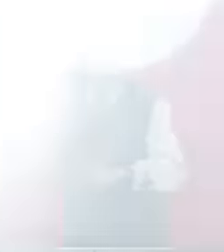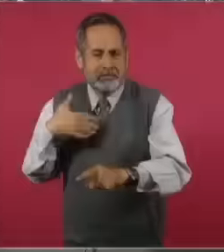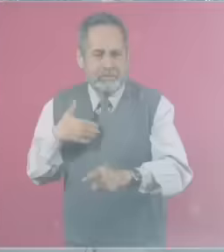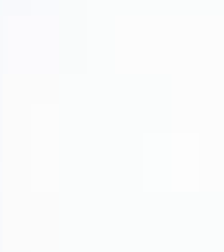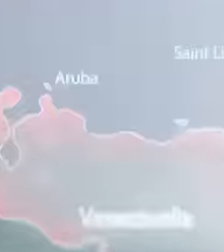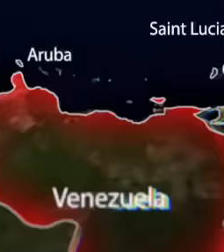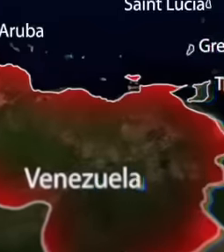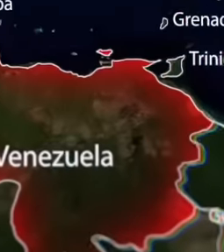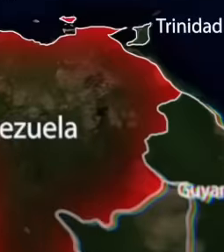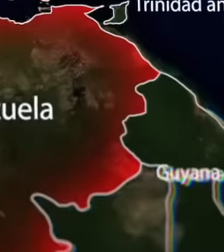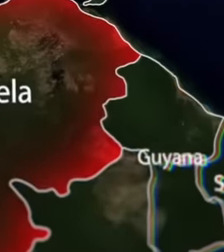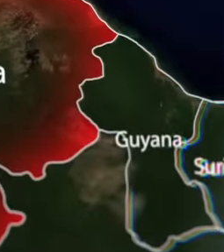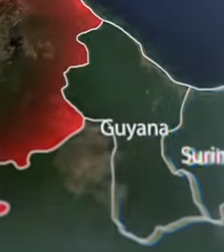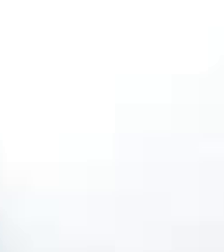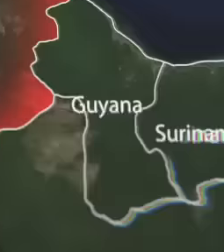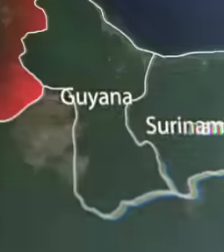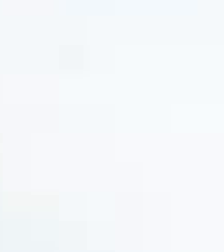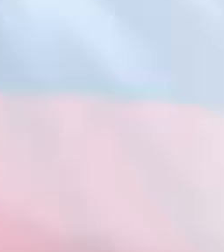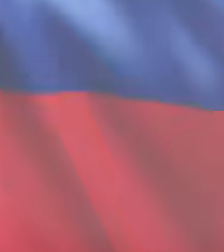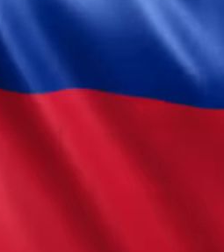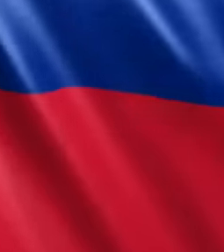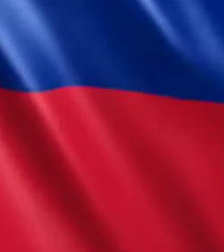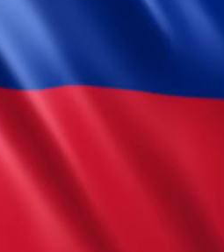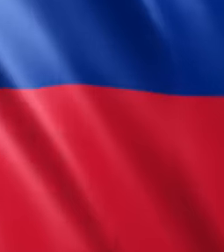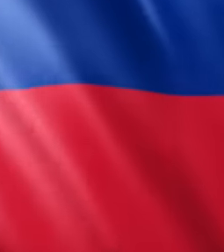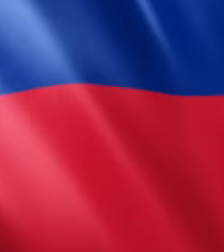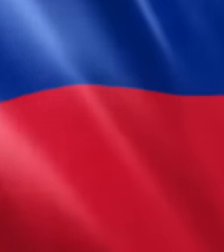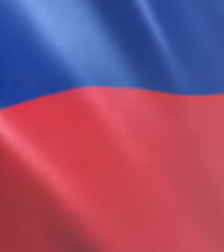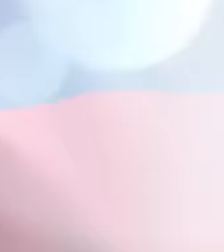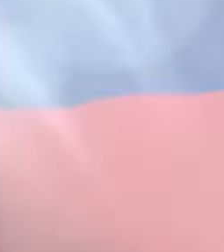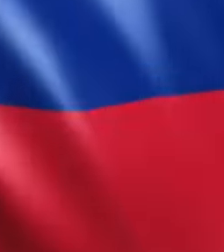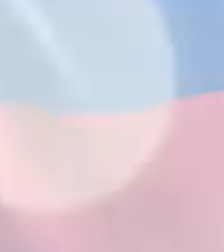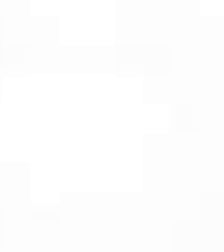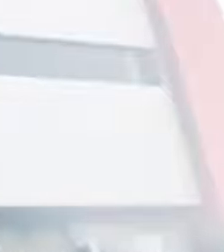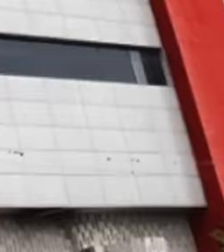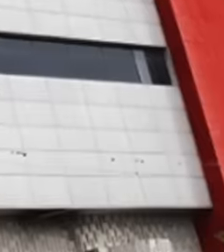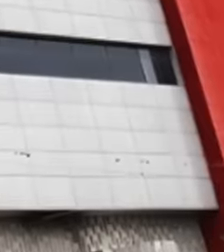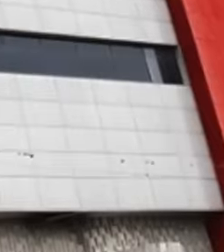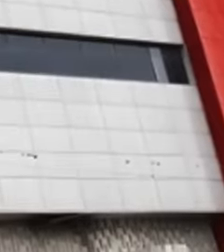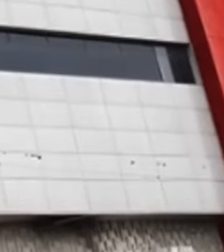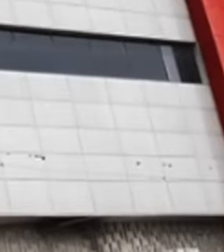conference a reporter from the Telesur television station arrived from Caracas Venezuela and